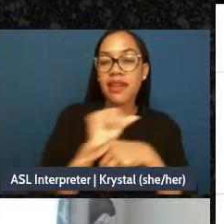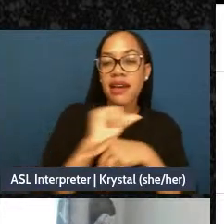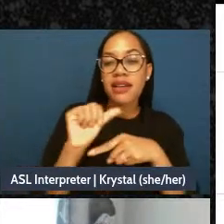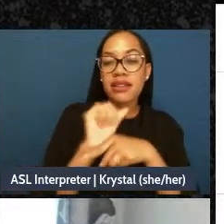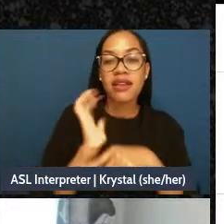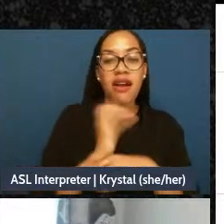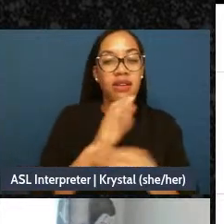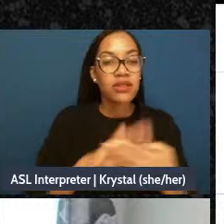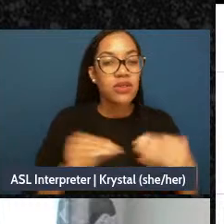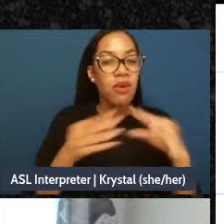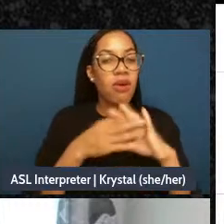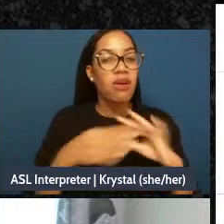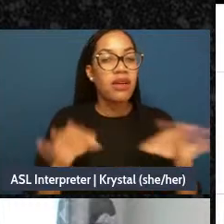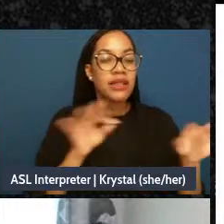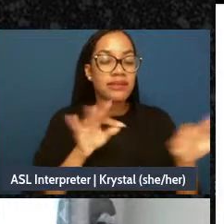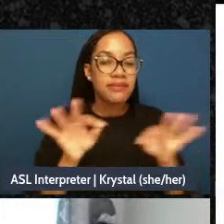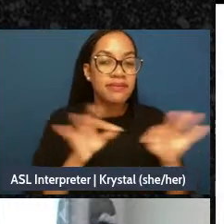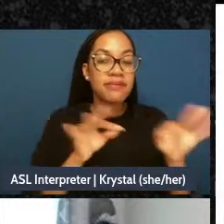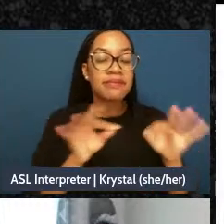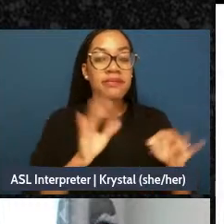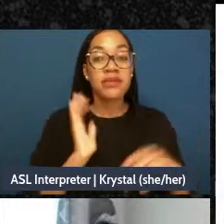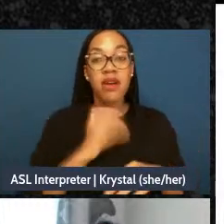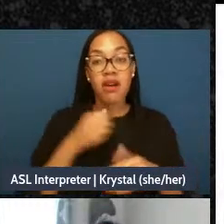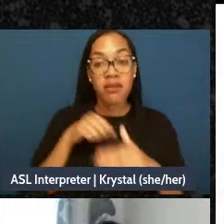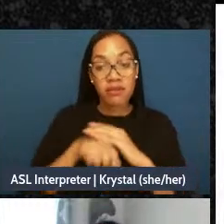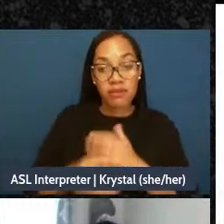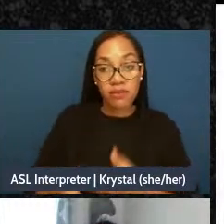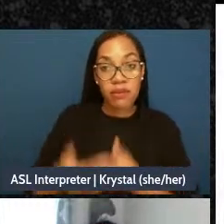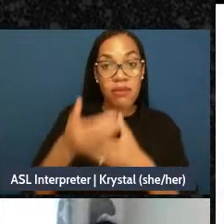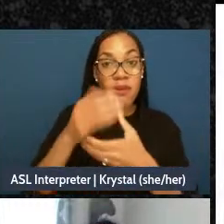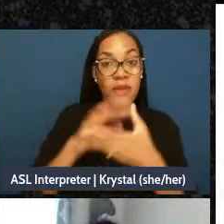the stories that we came into.The ones that we are impacted by,